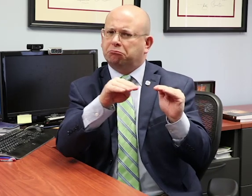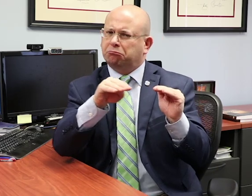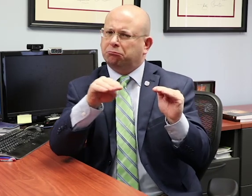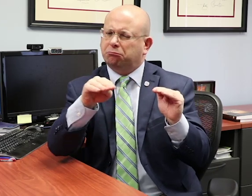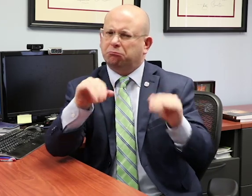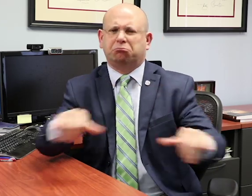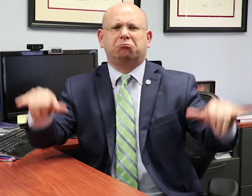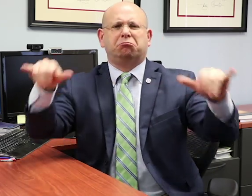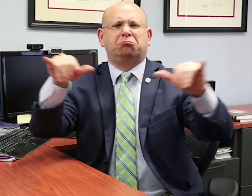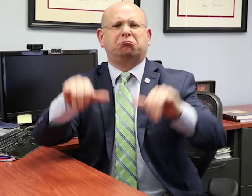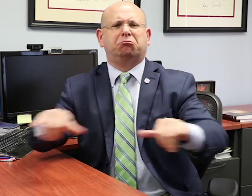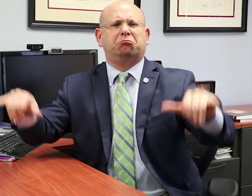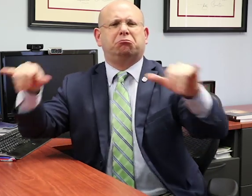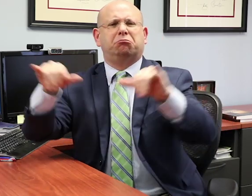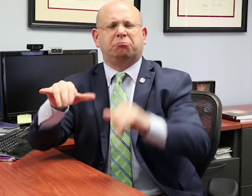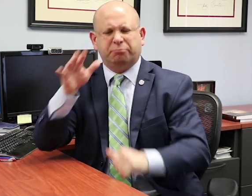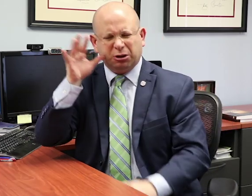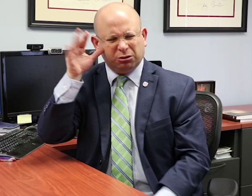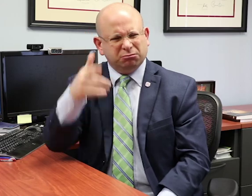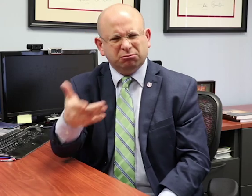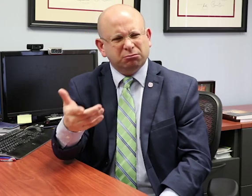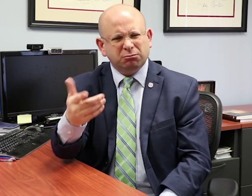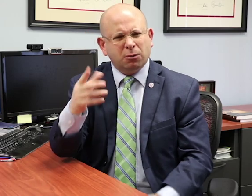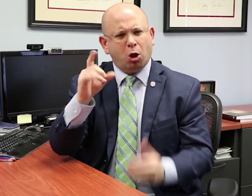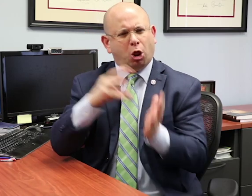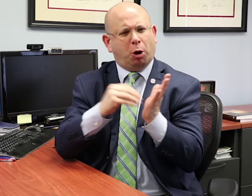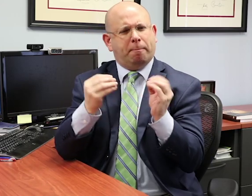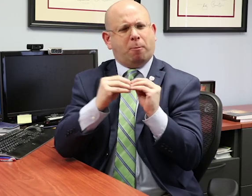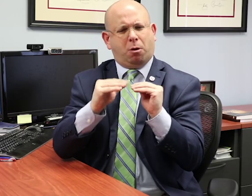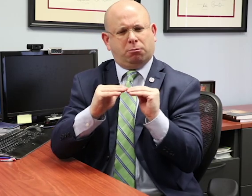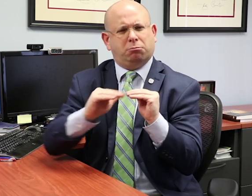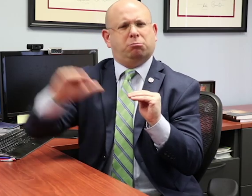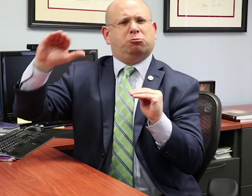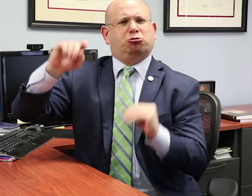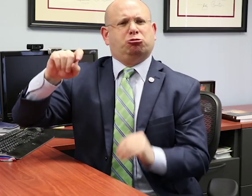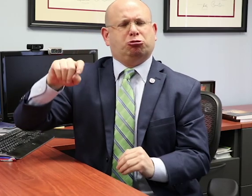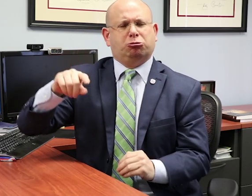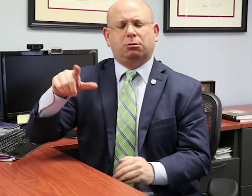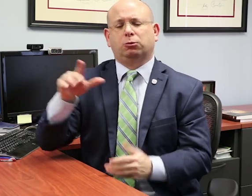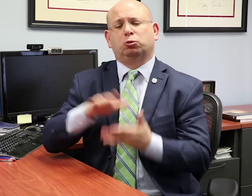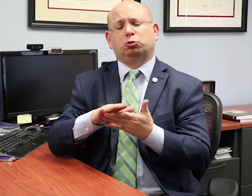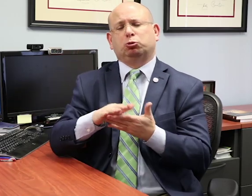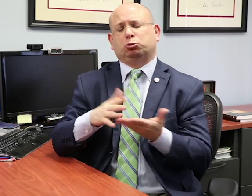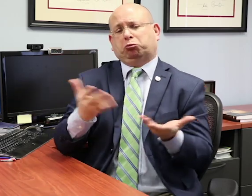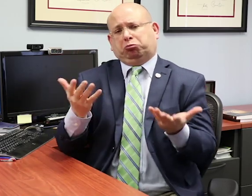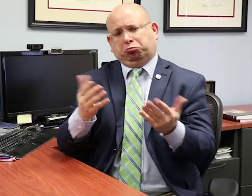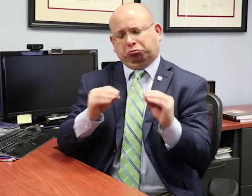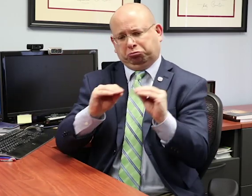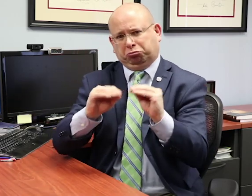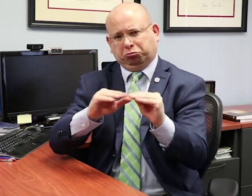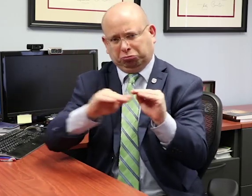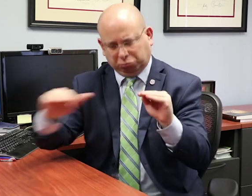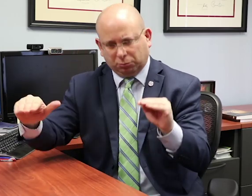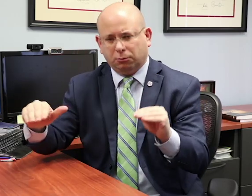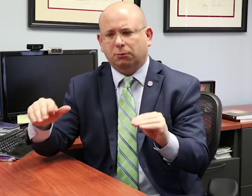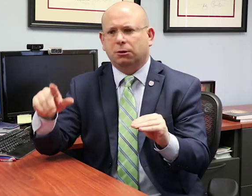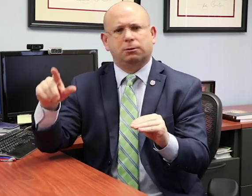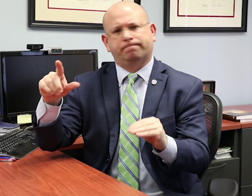that he was not making progress. His parents asked the school district to change the IEP so that Endrew could get more services and improve his education. The school district chose to keep the same IEP.